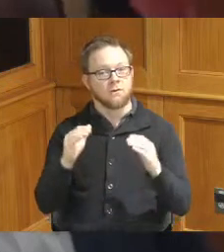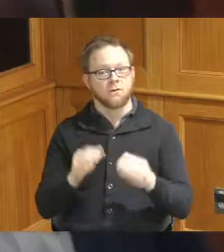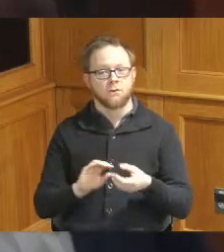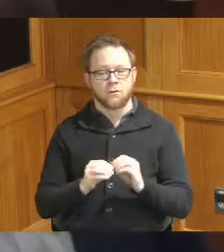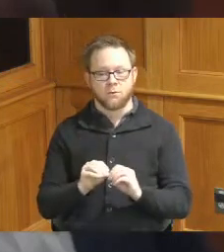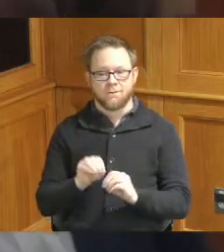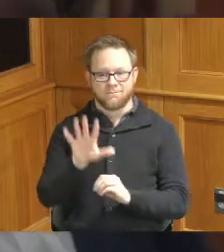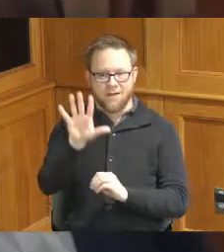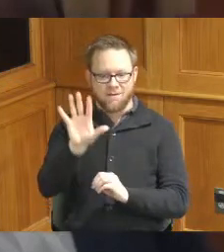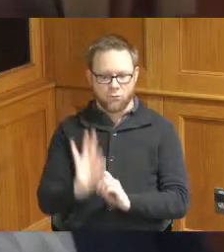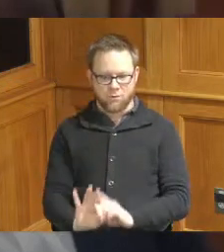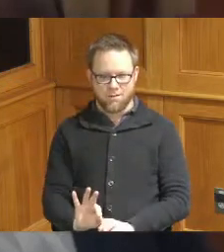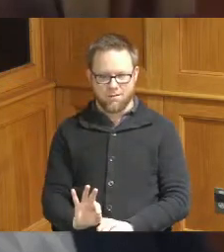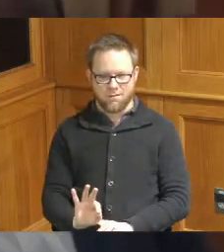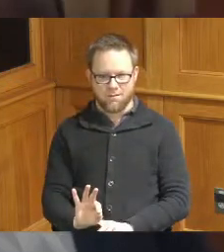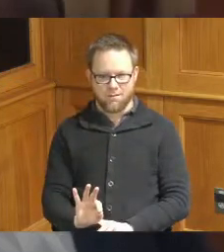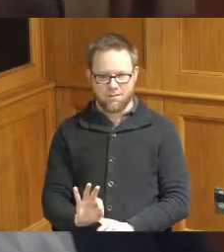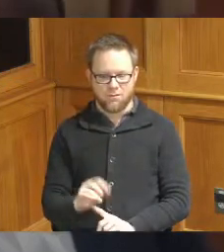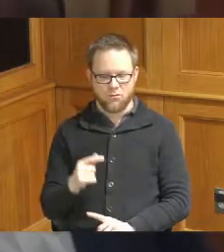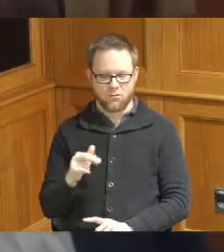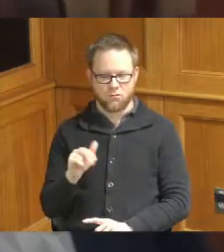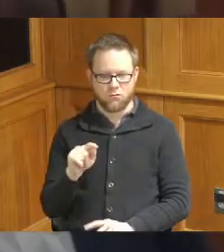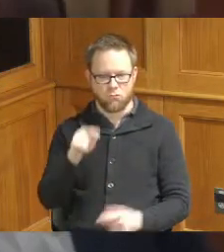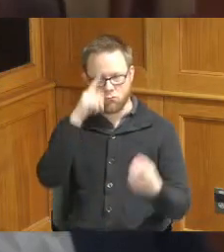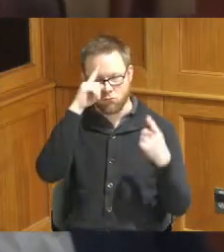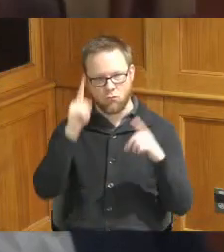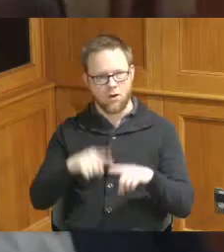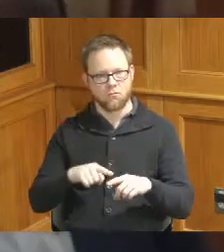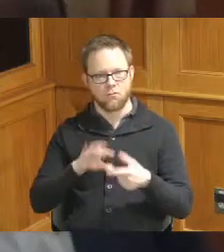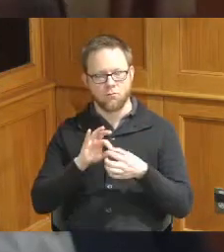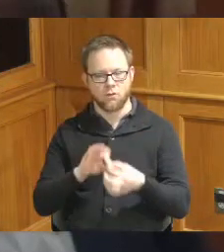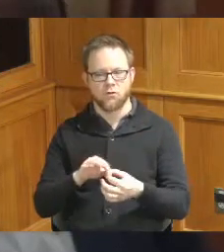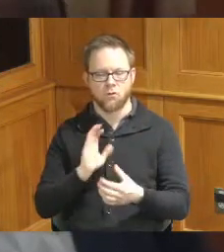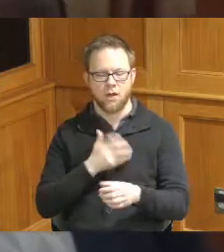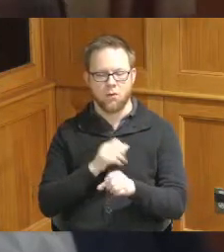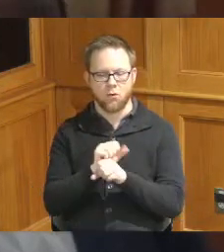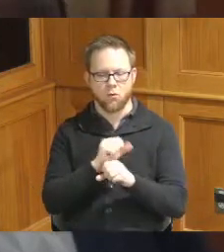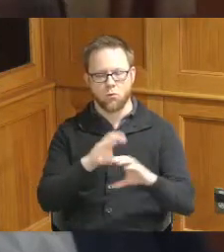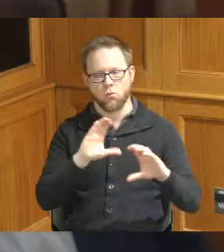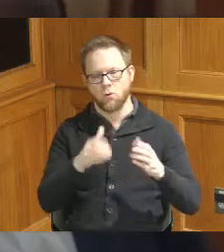nine on the agenda are Grant agreements for our Workforce Development training program through the